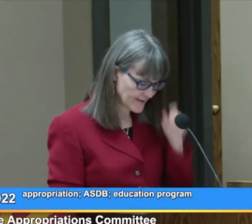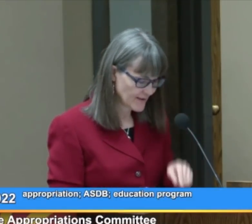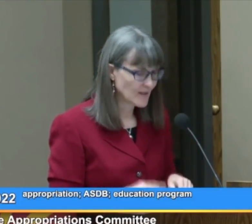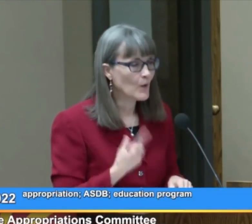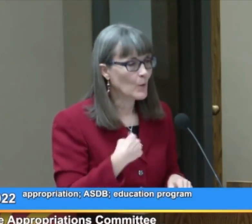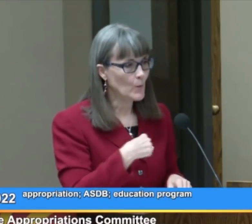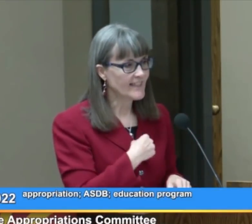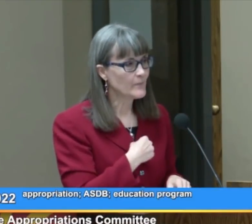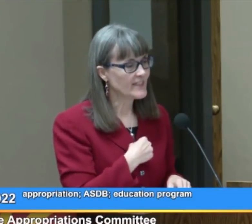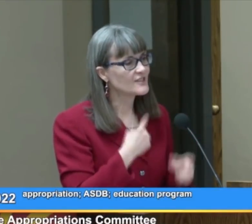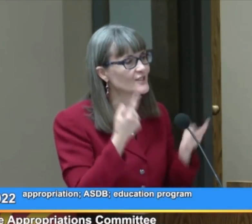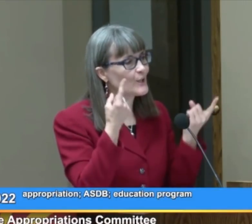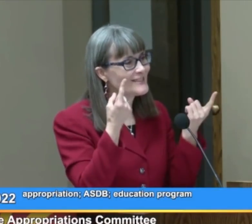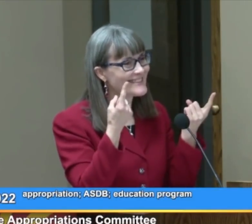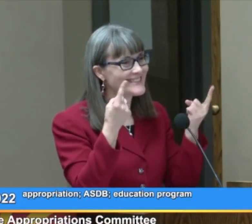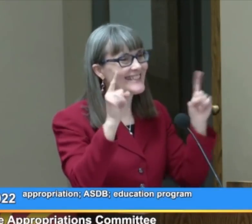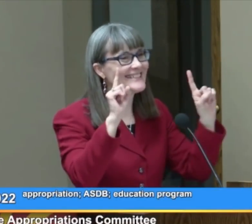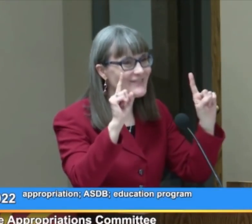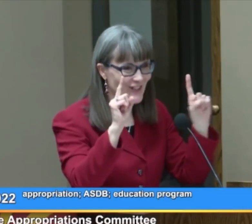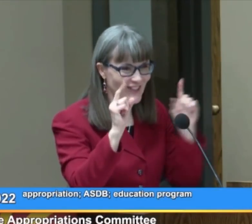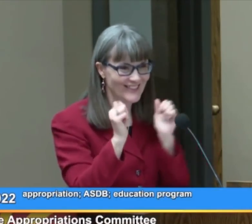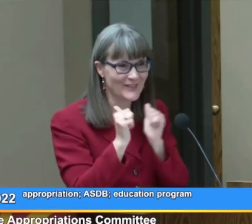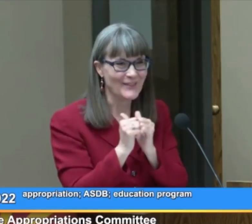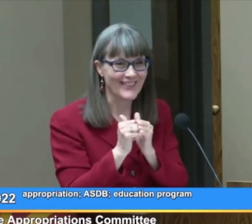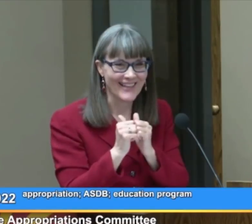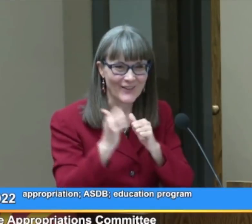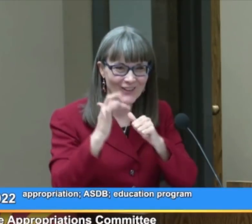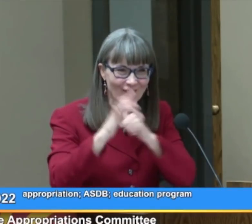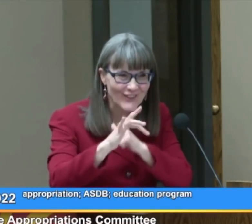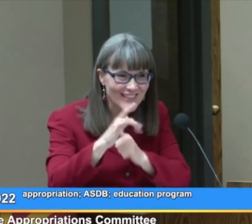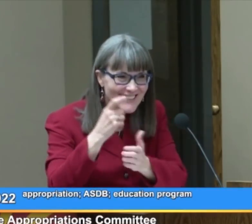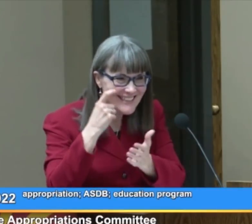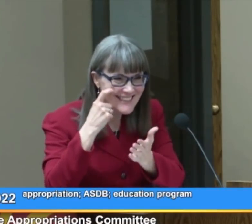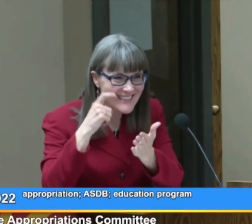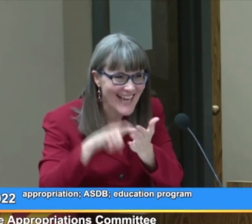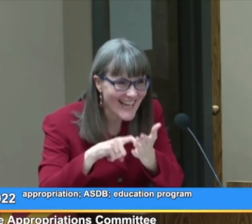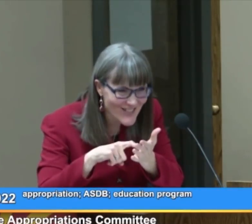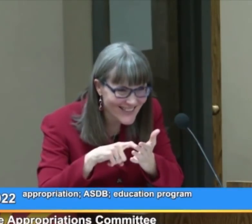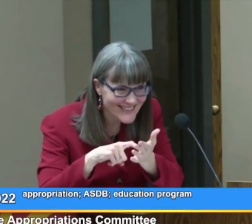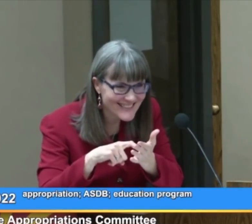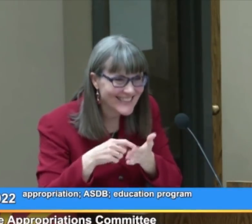we've been so successful with our early detection